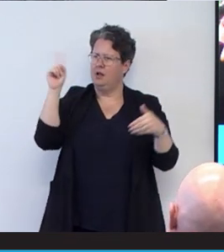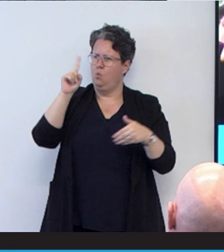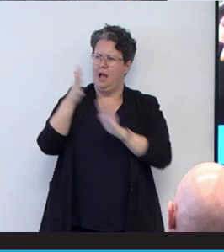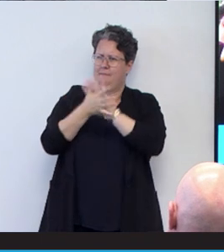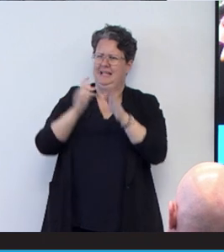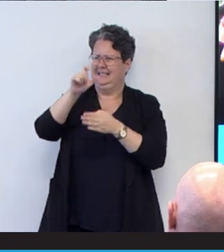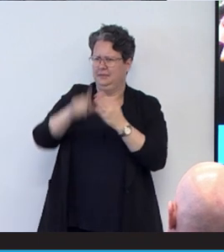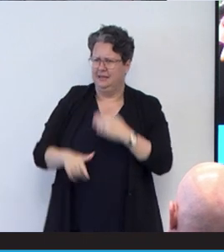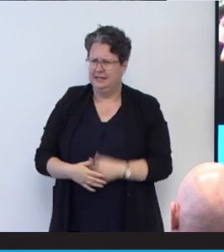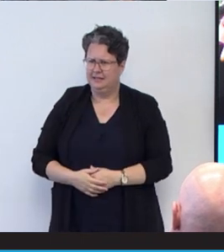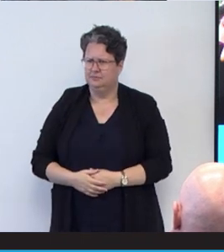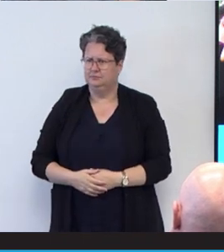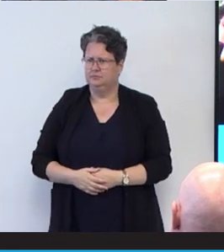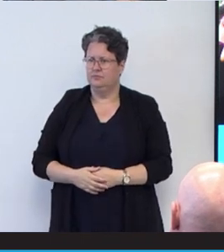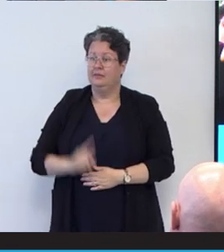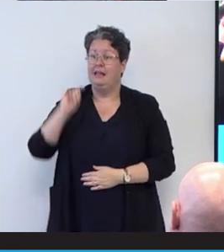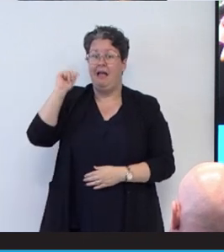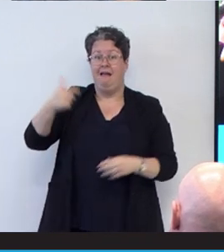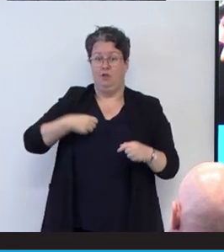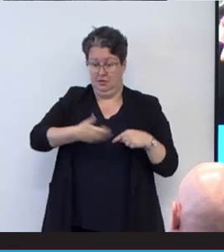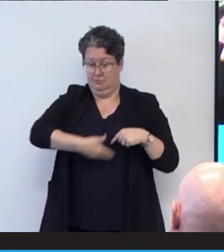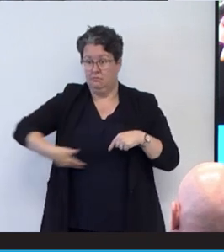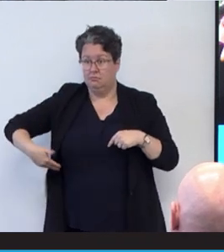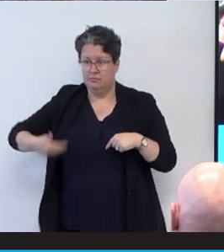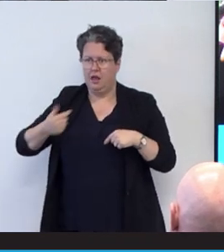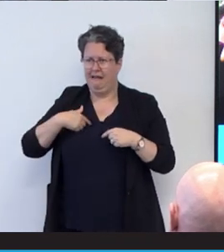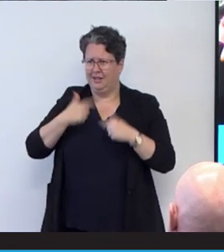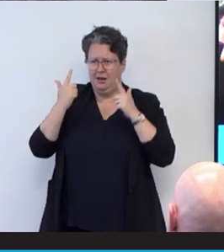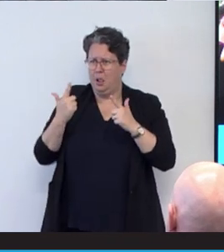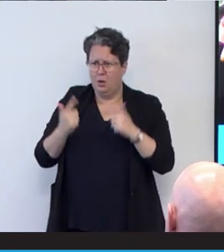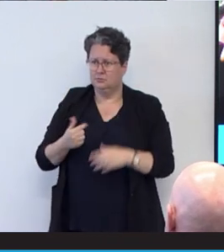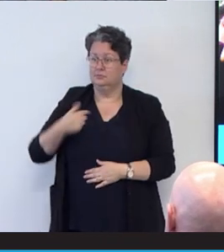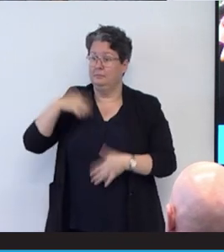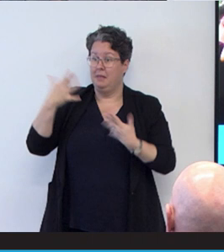I've done so many things. After the spinal cord injury happened, I flew a plane last year,